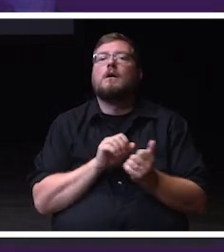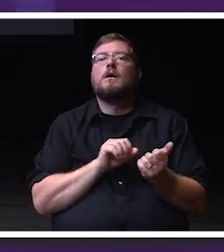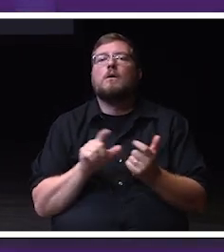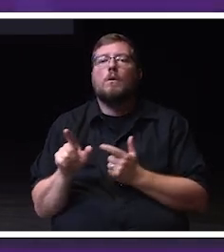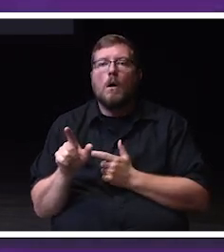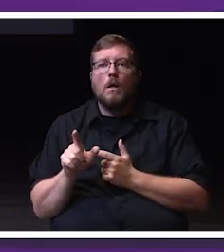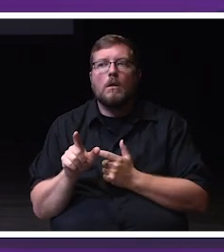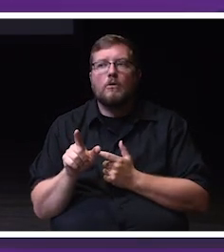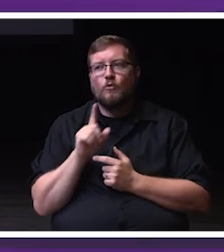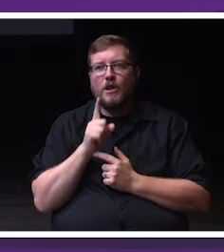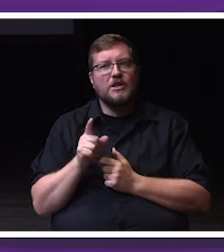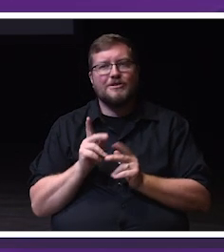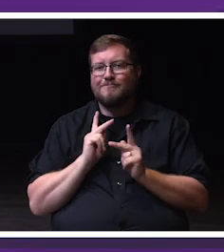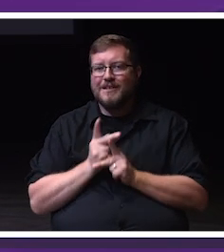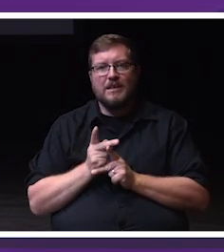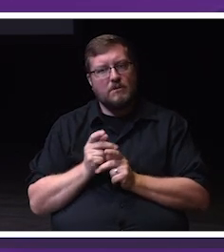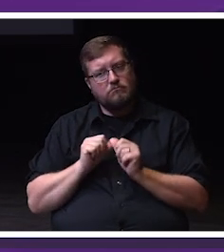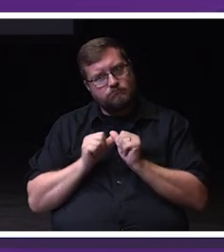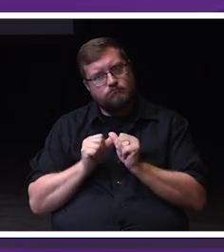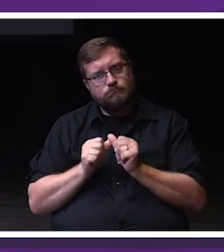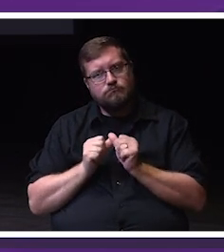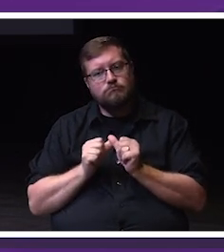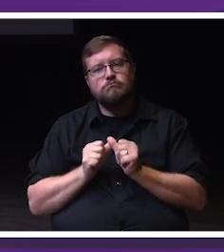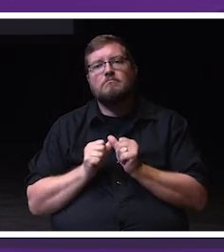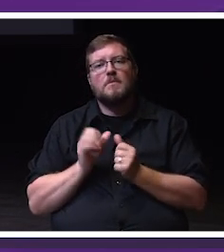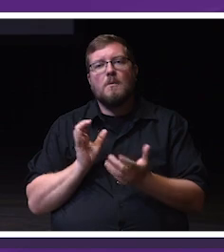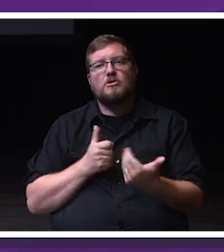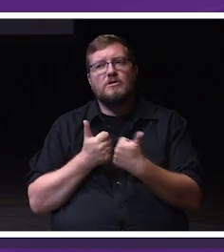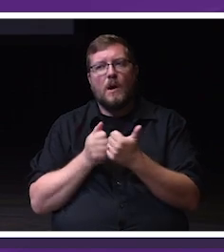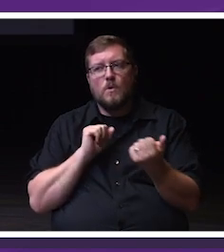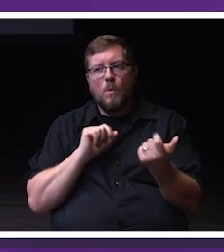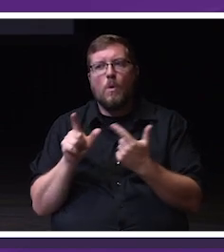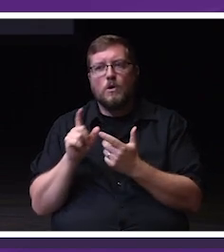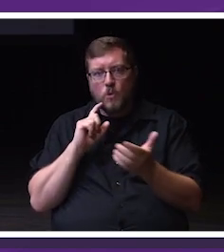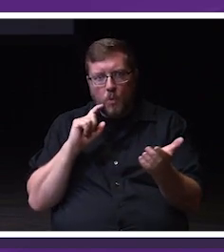I challenge all of you to notice, or to affirm,